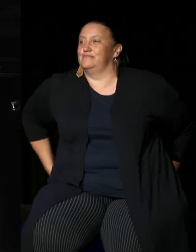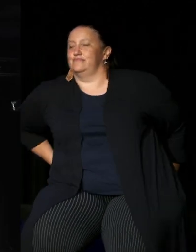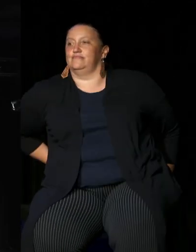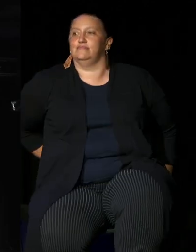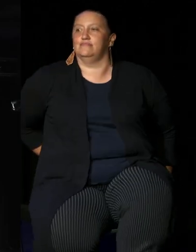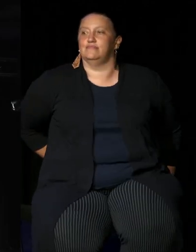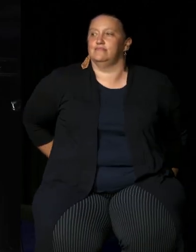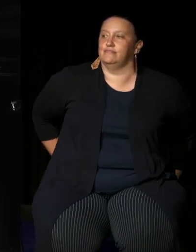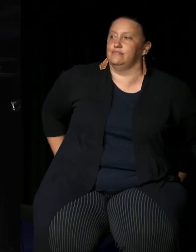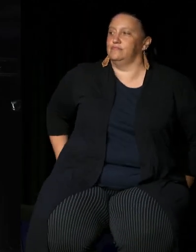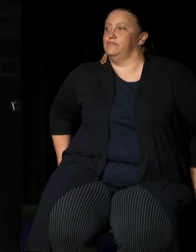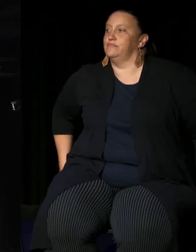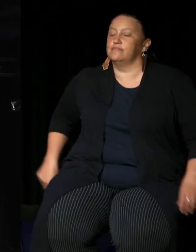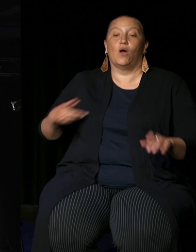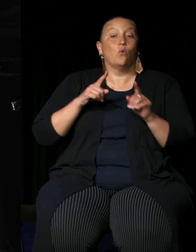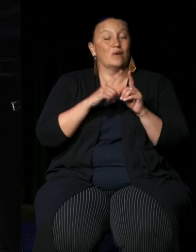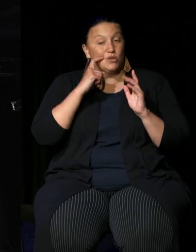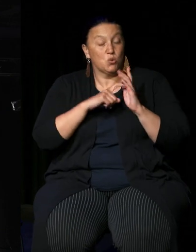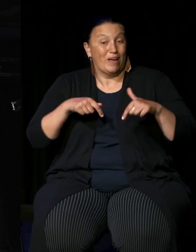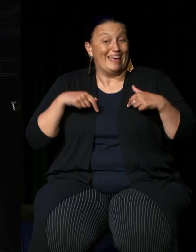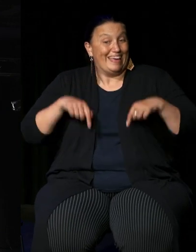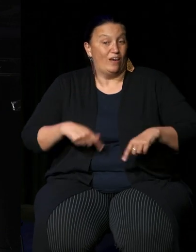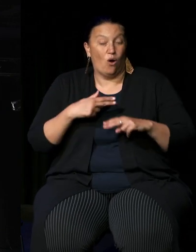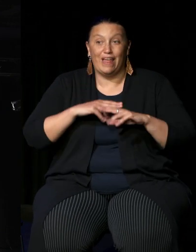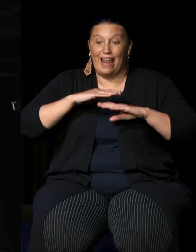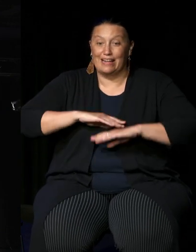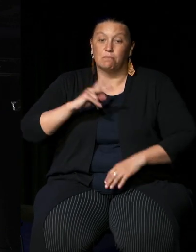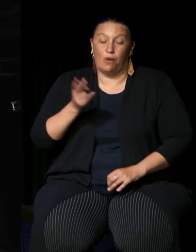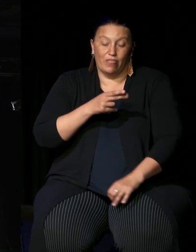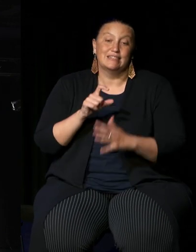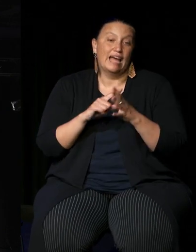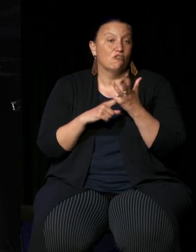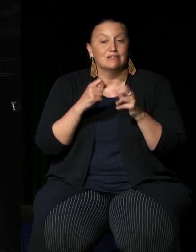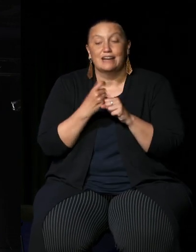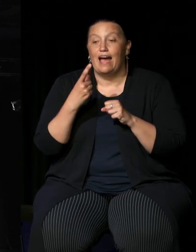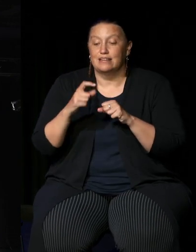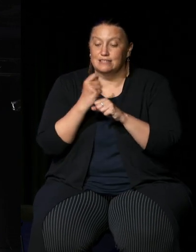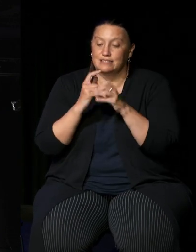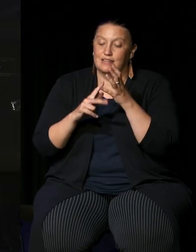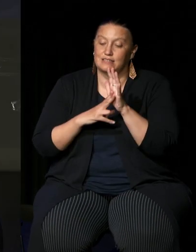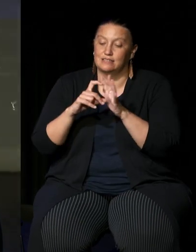can I just acknowledge that we are here today on the lands of a Dharug the Gundungurra people can I